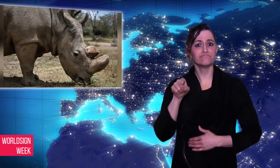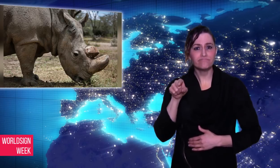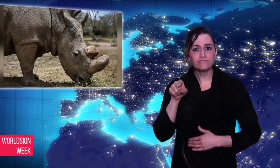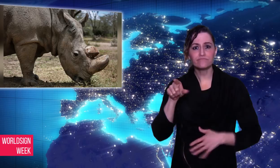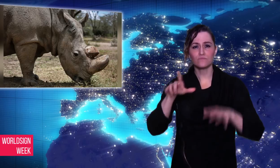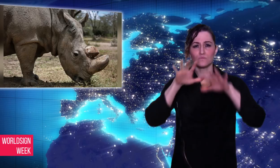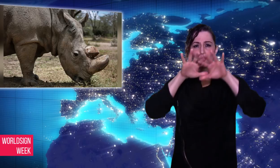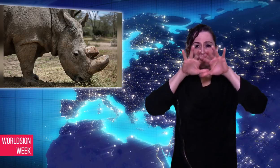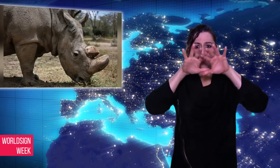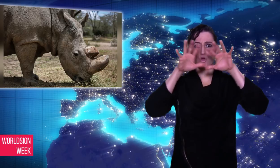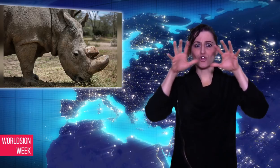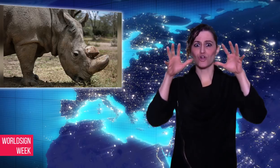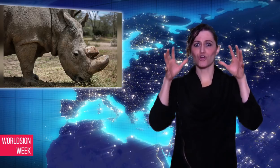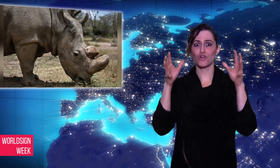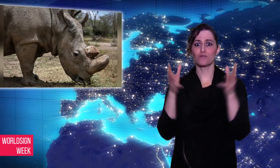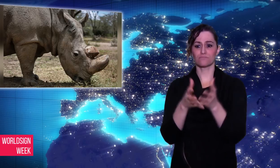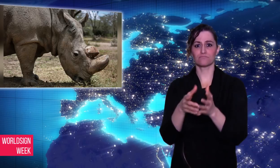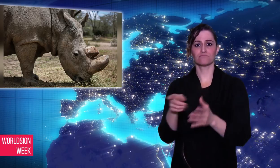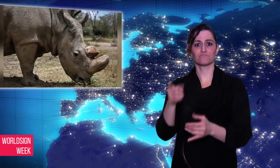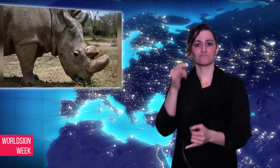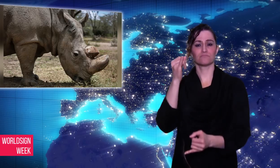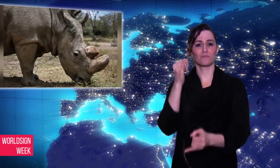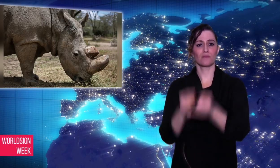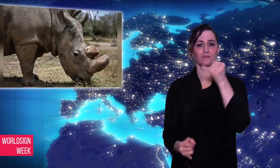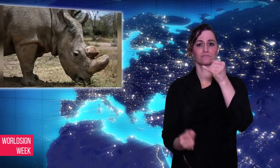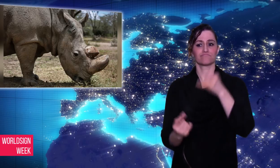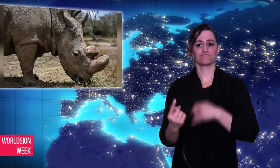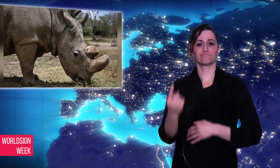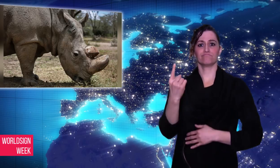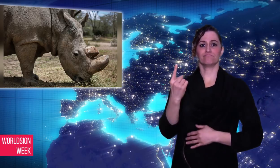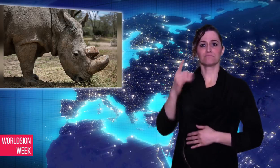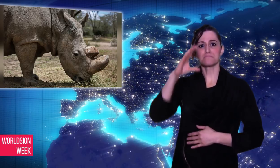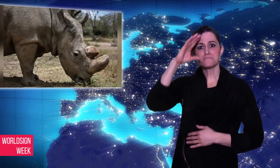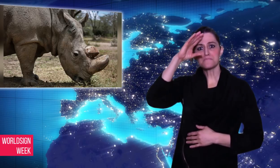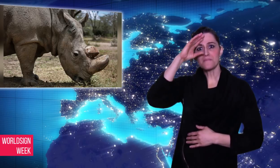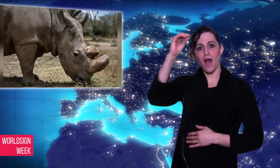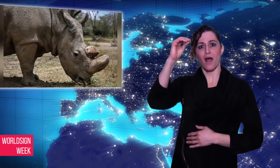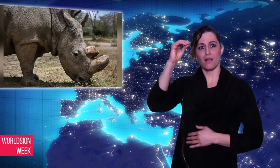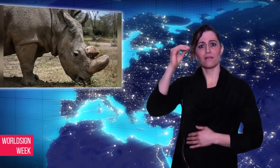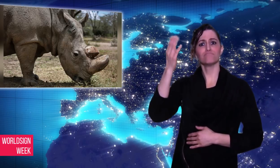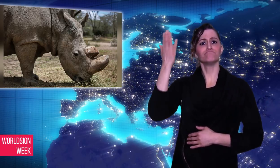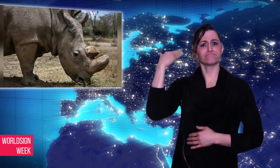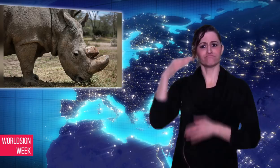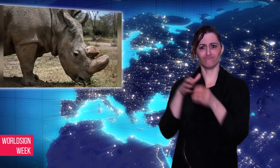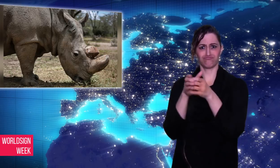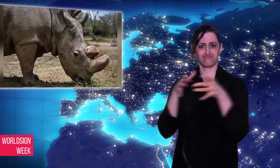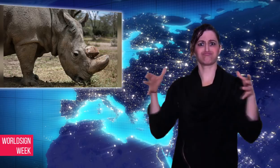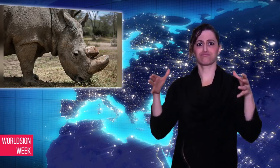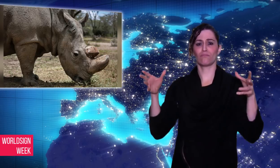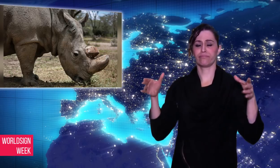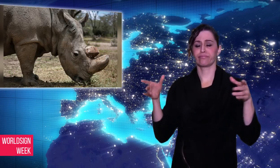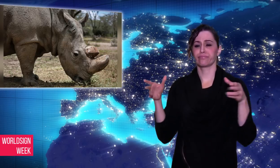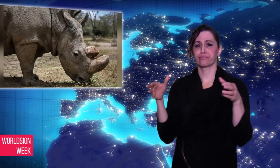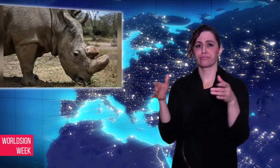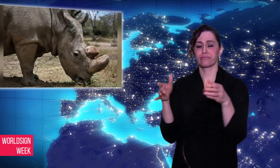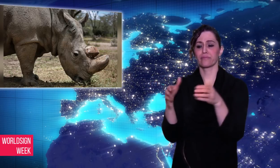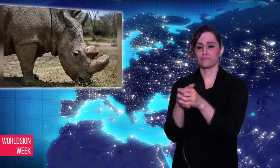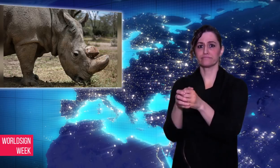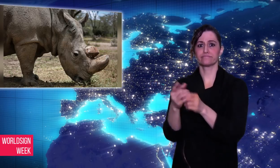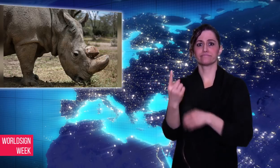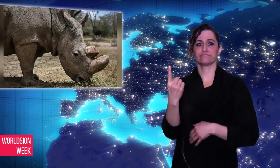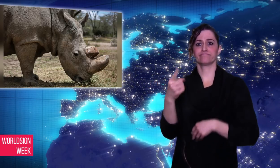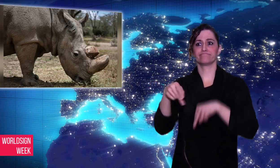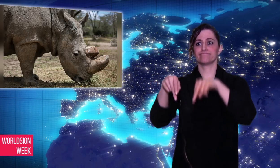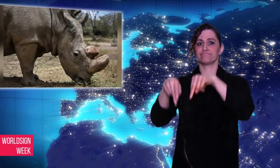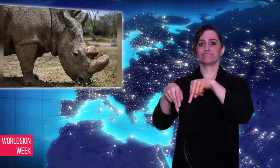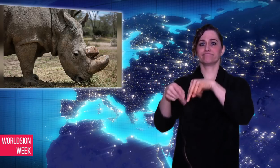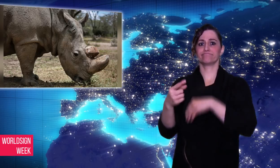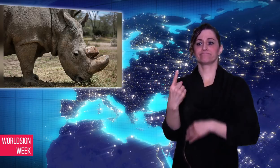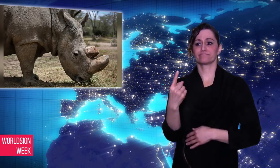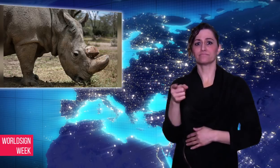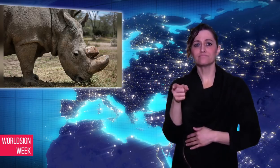in Kenya because of age-related